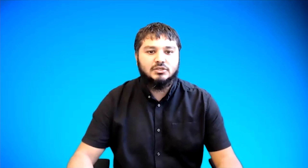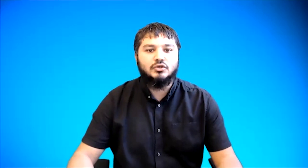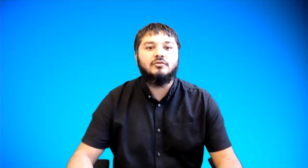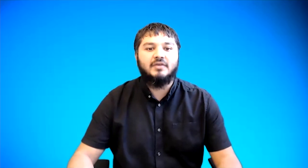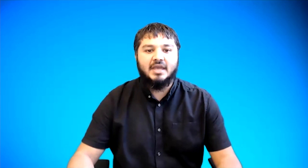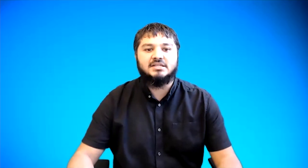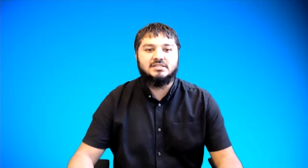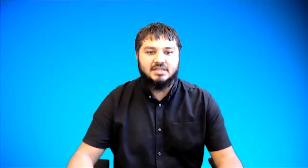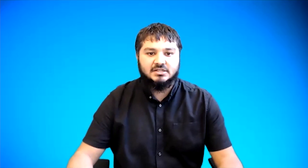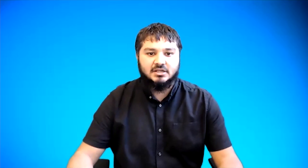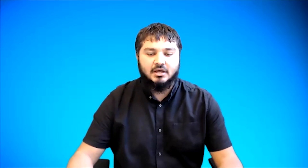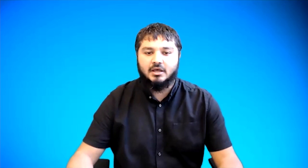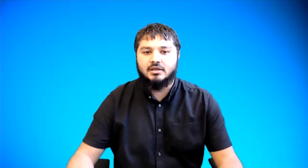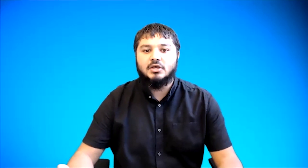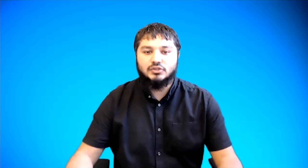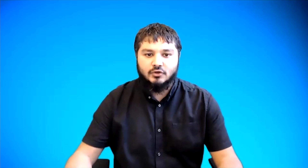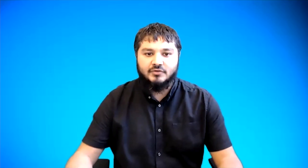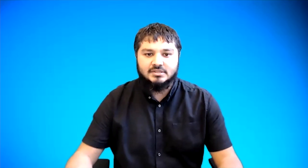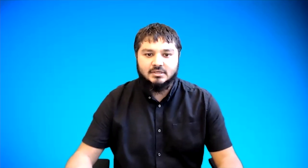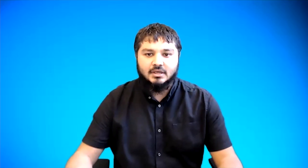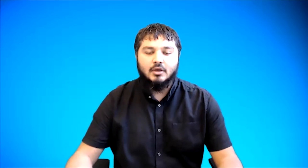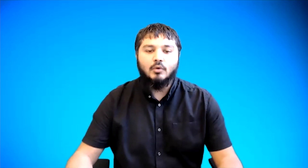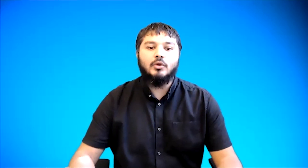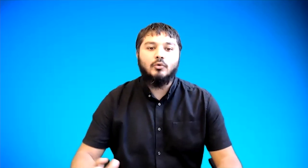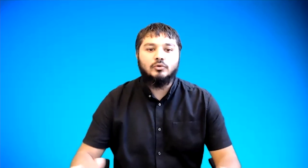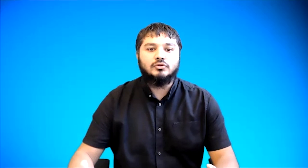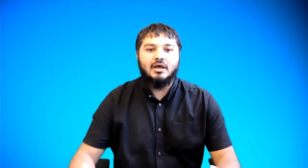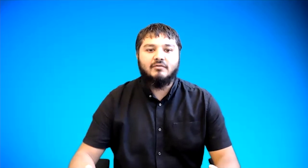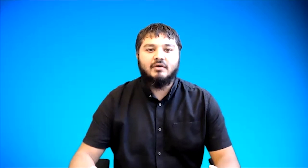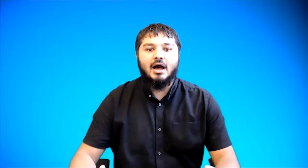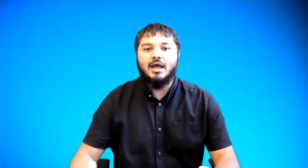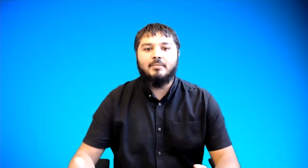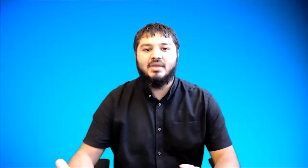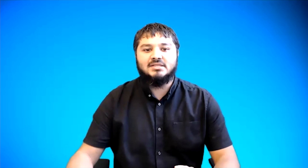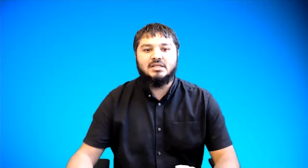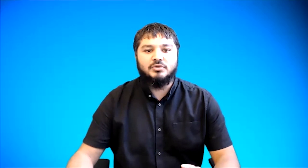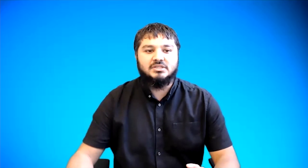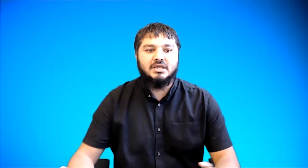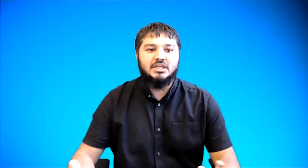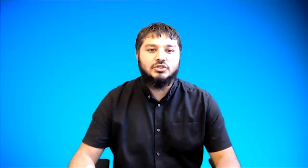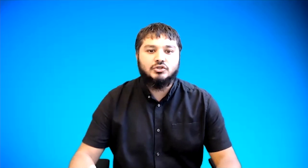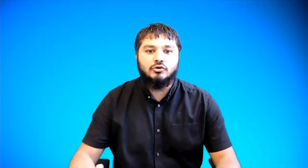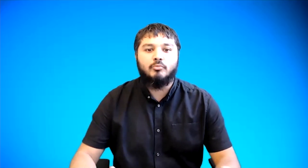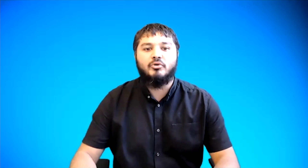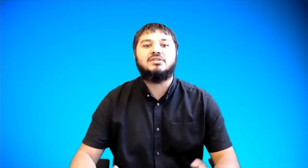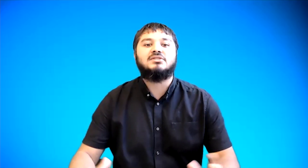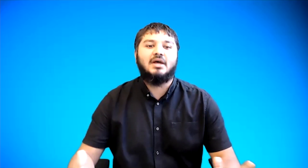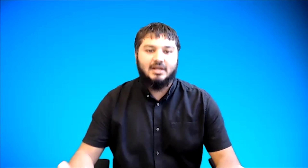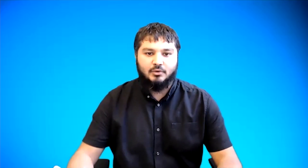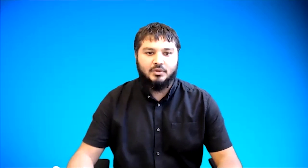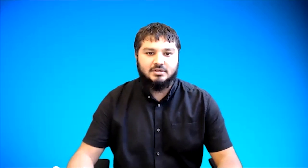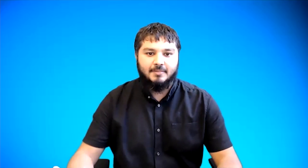certification center uh service we also have ibsm which is the institute of british sign language